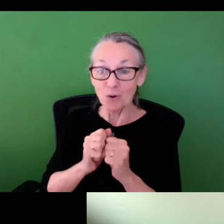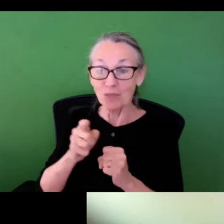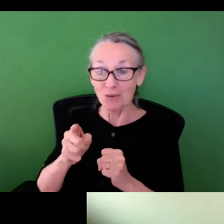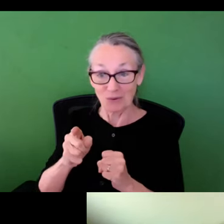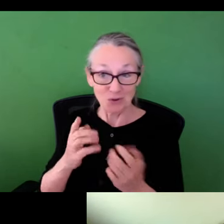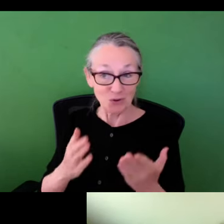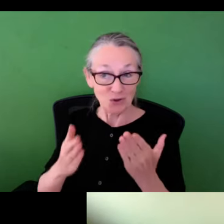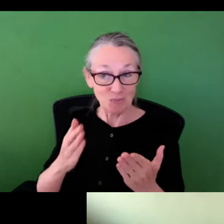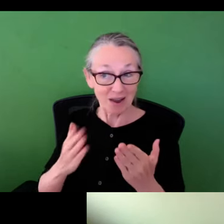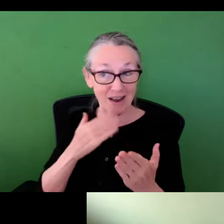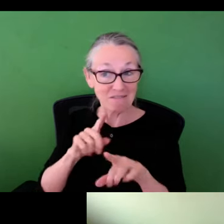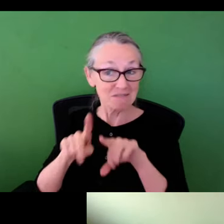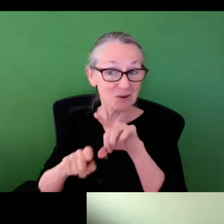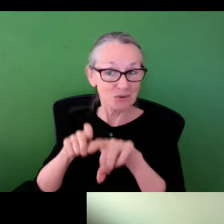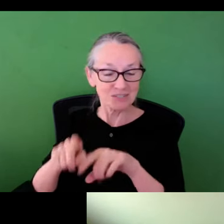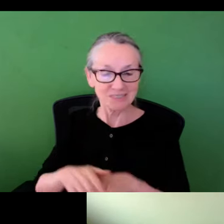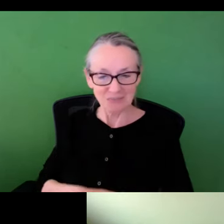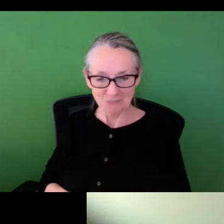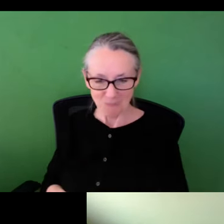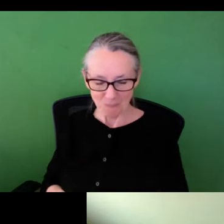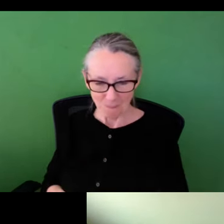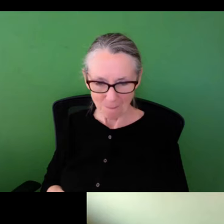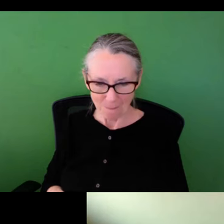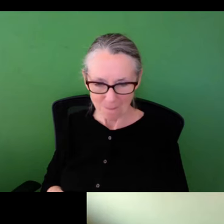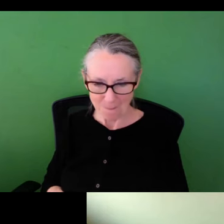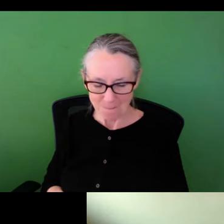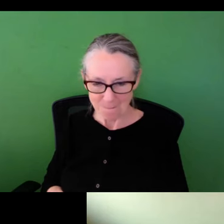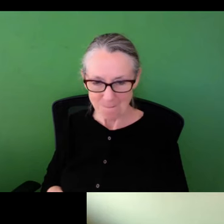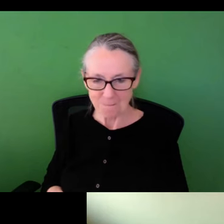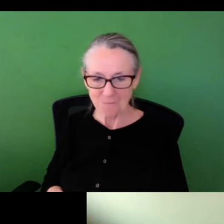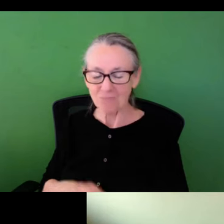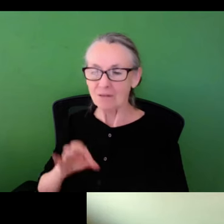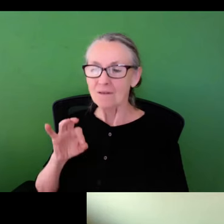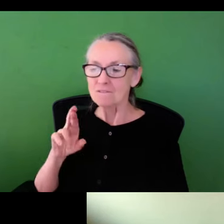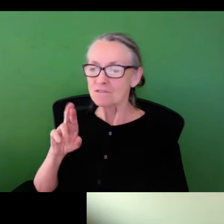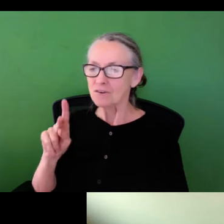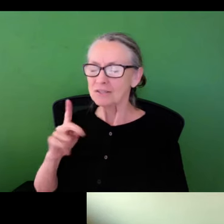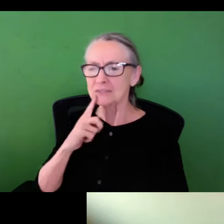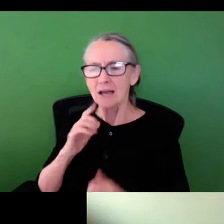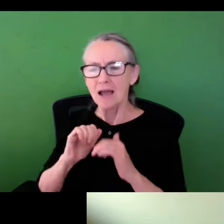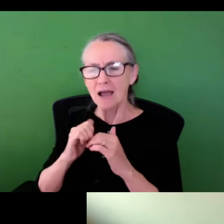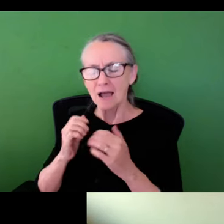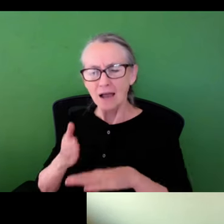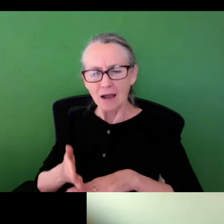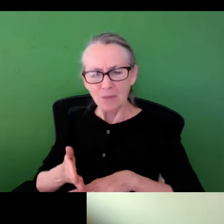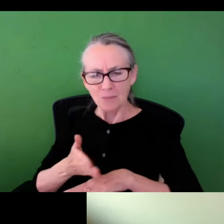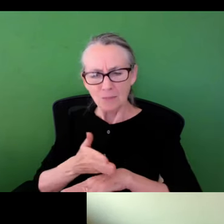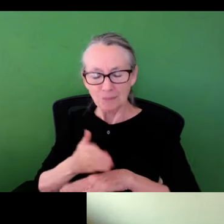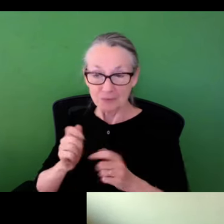the chat from students who are interested in working with you. So you might just get some inquiries. >> DR. MARCCUS HENDRICKS: Great.